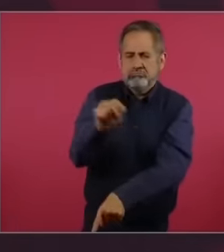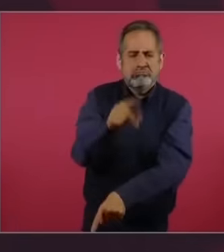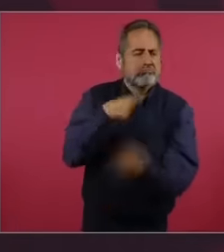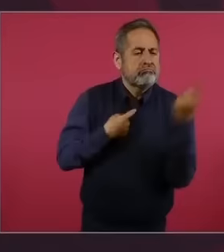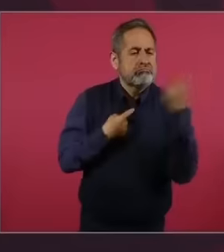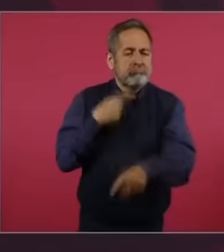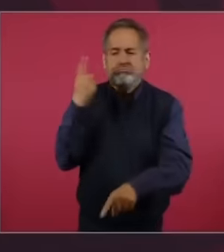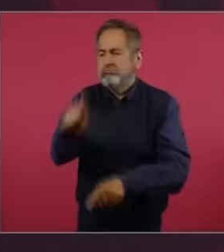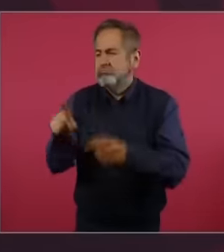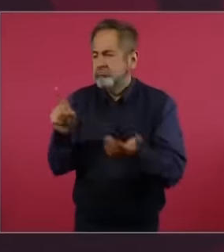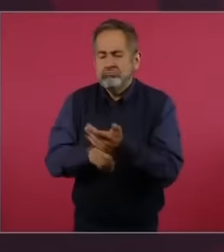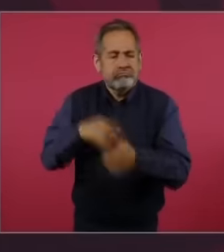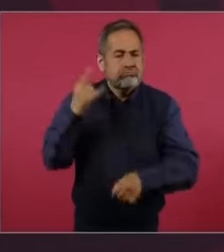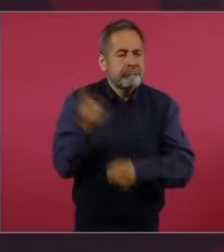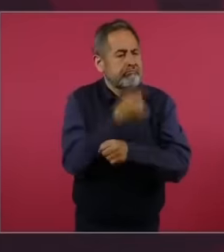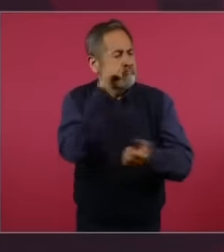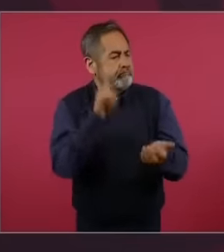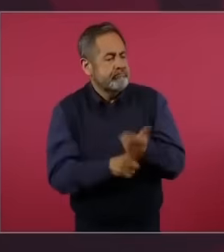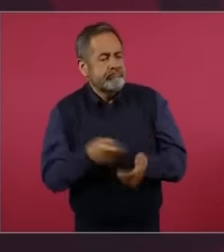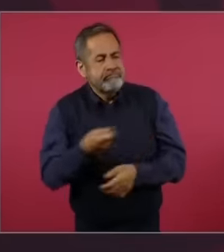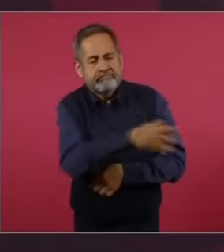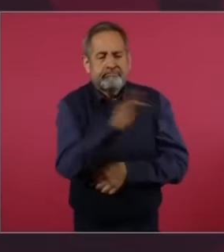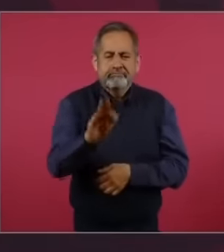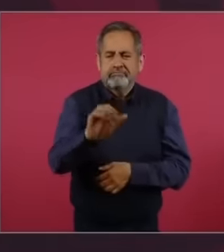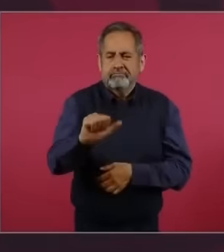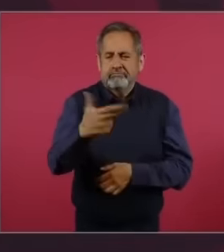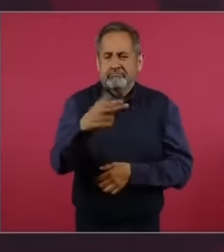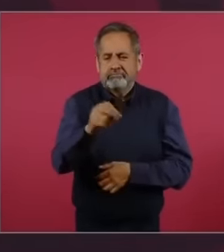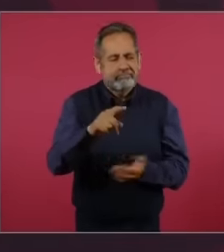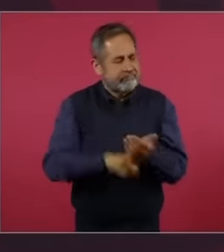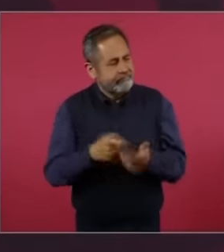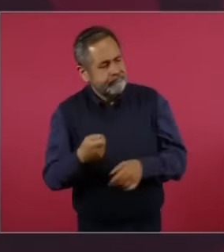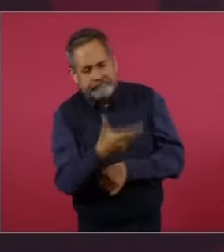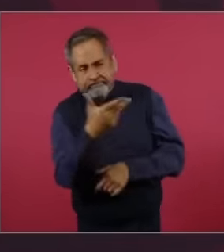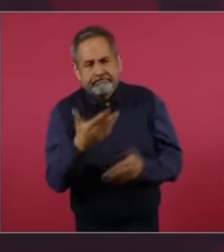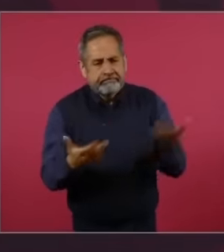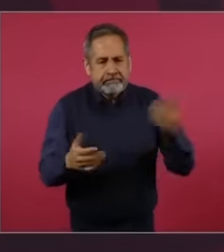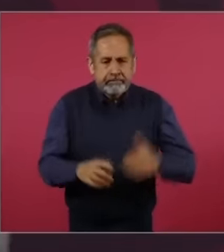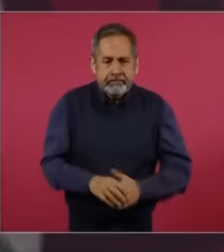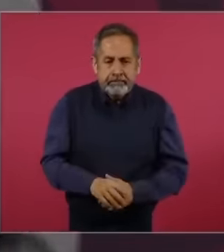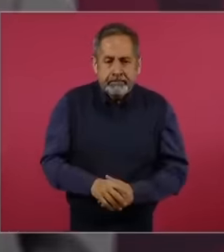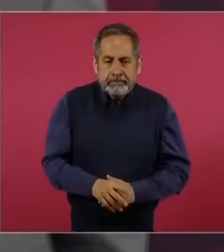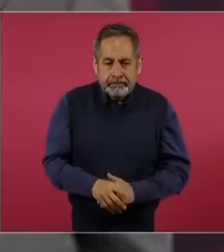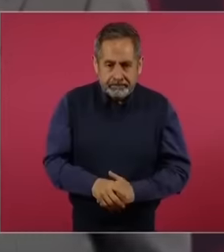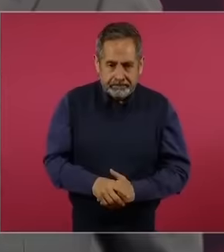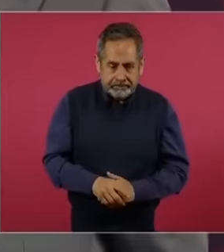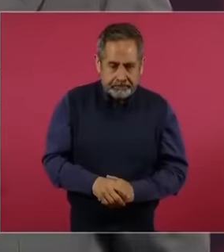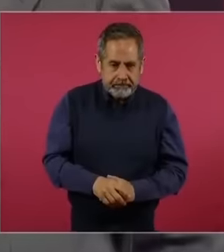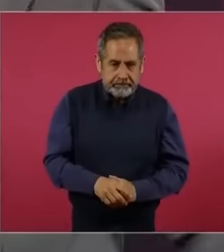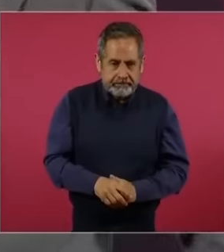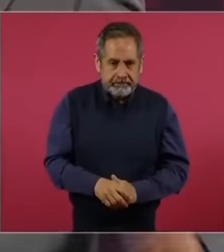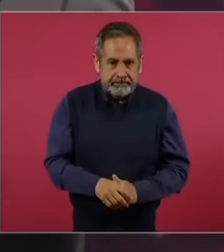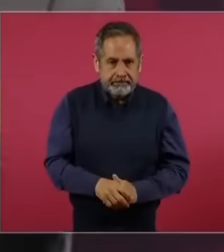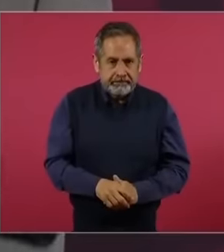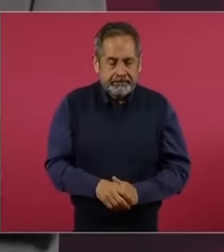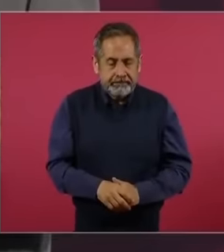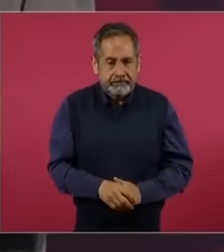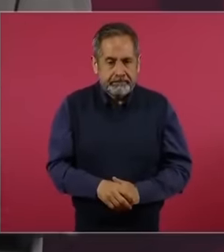arrogant, they are